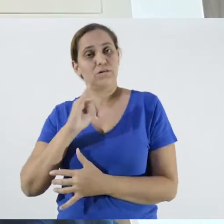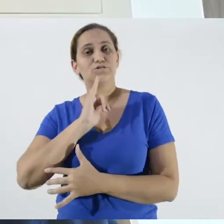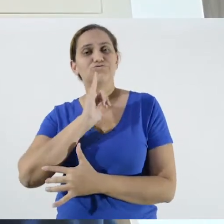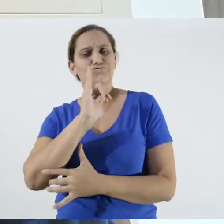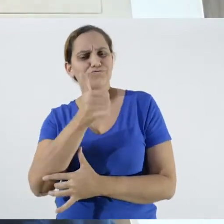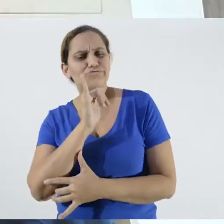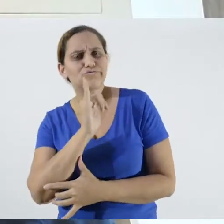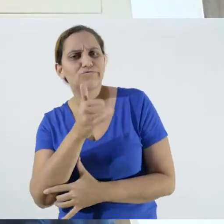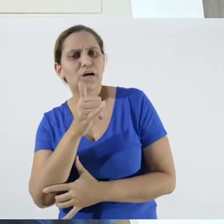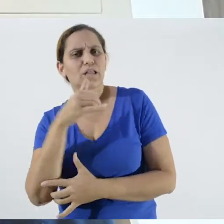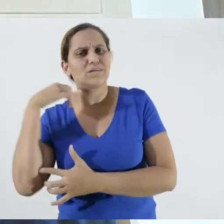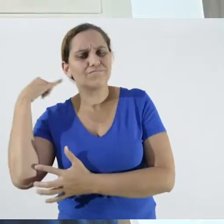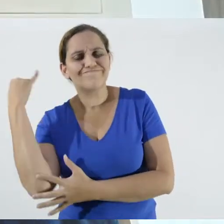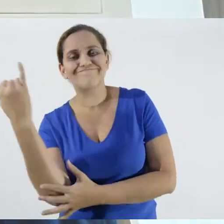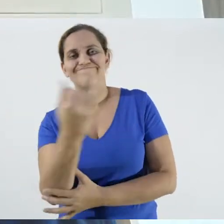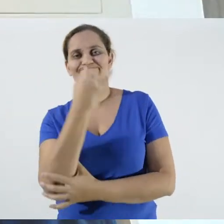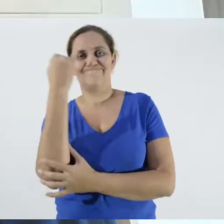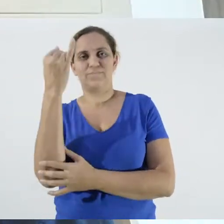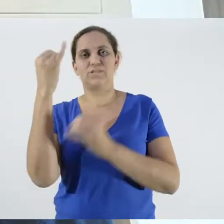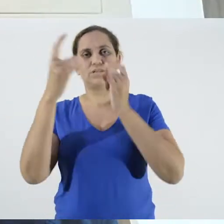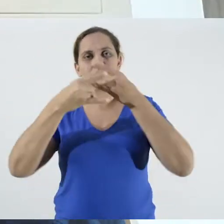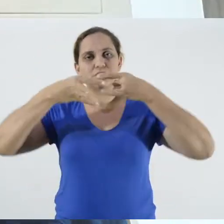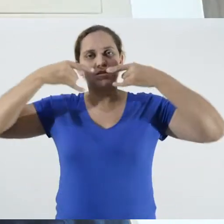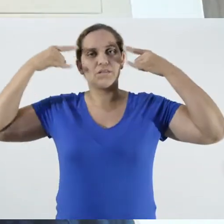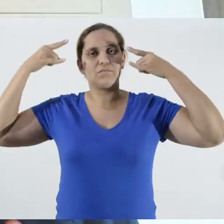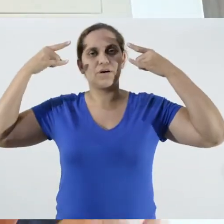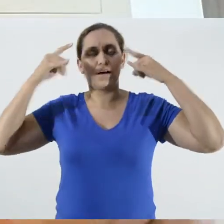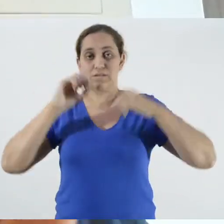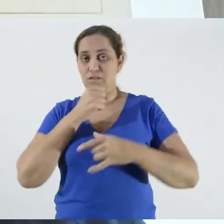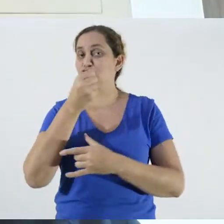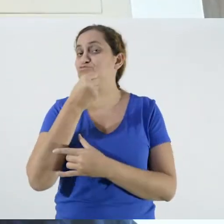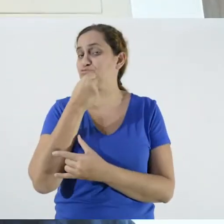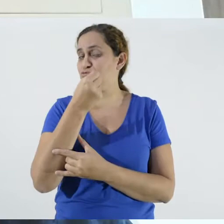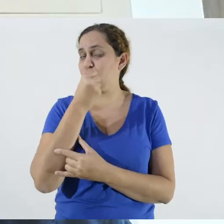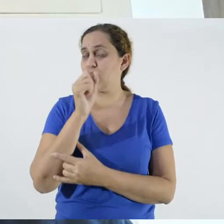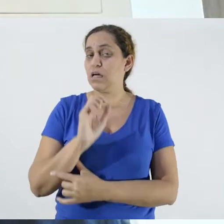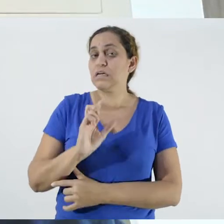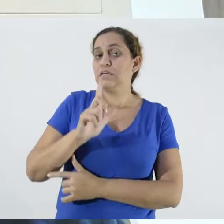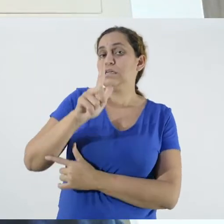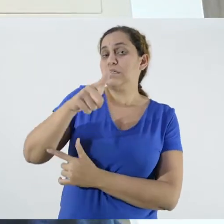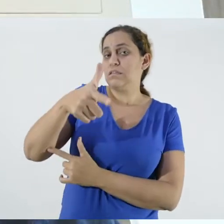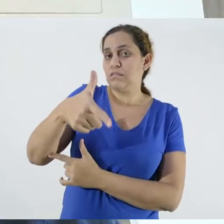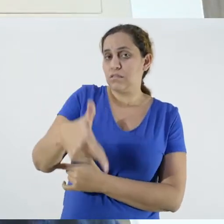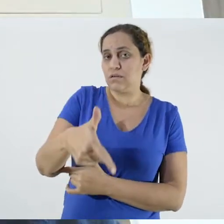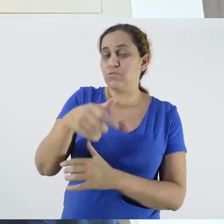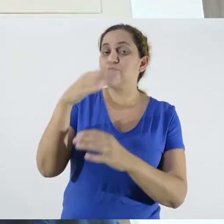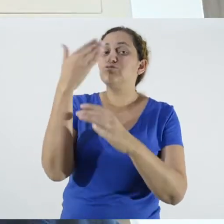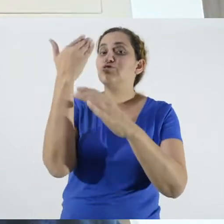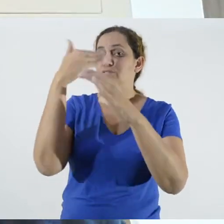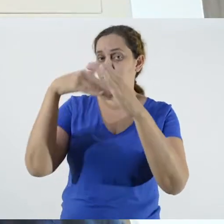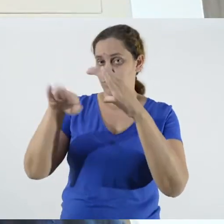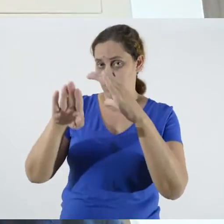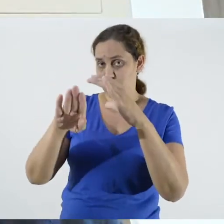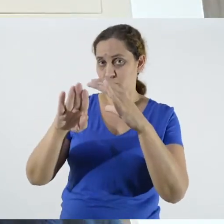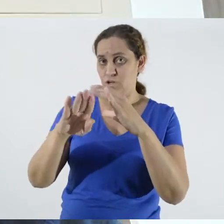message about the importance of the mask and we send